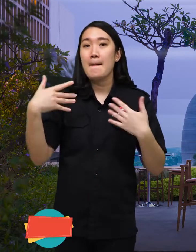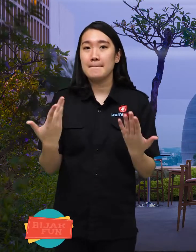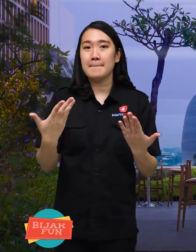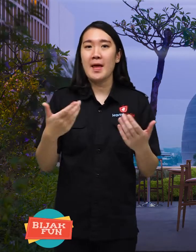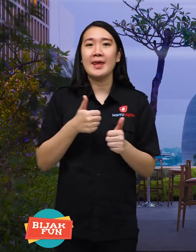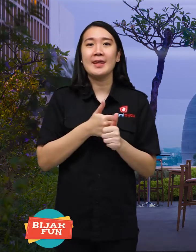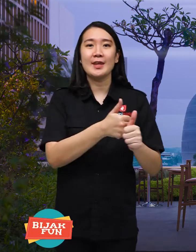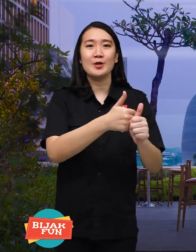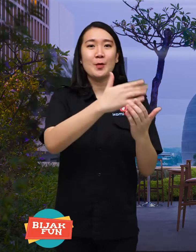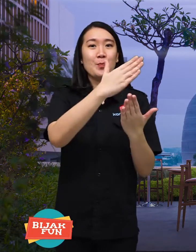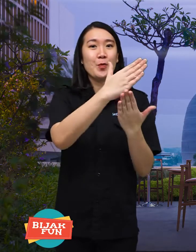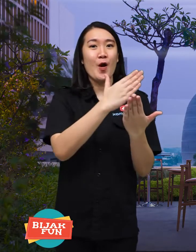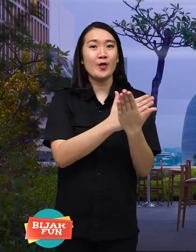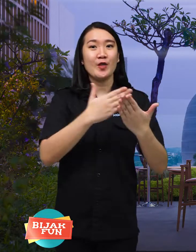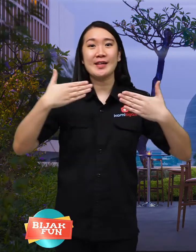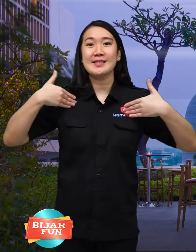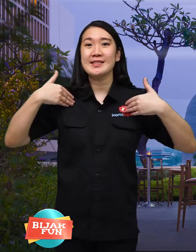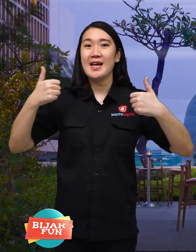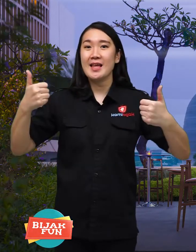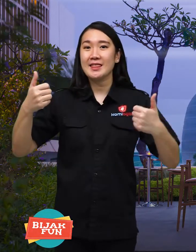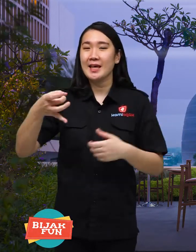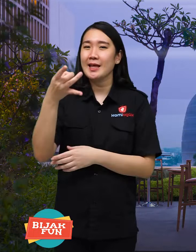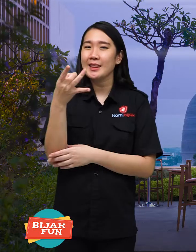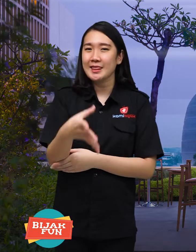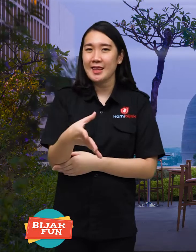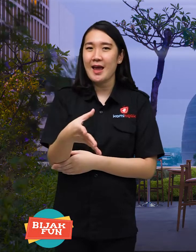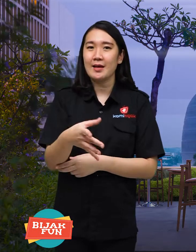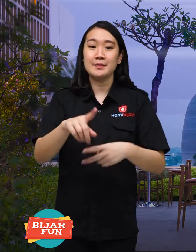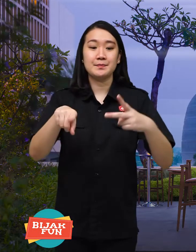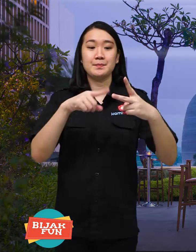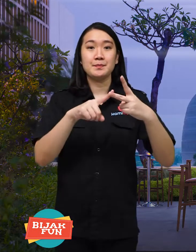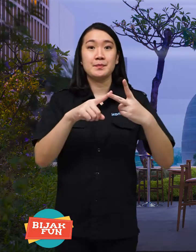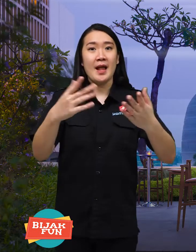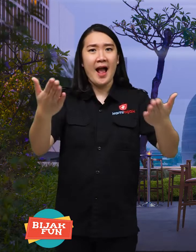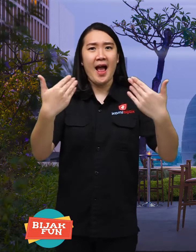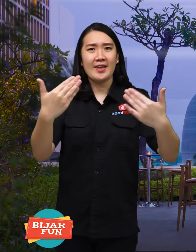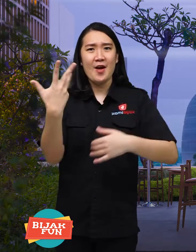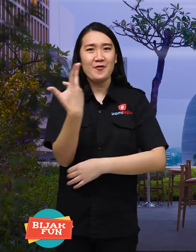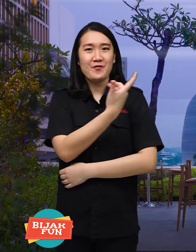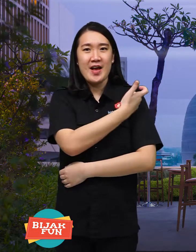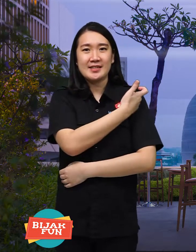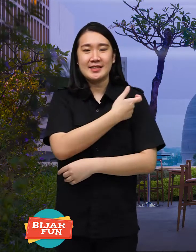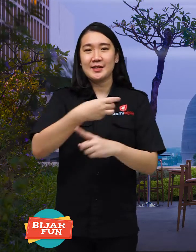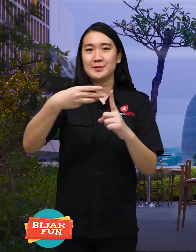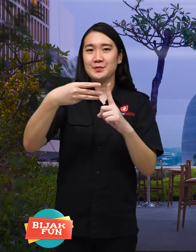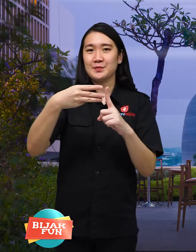and get a booster vaccine right away